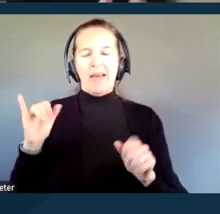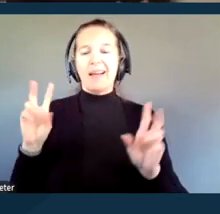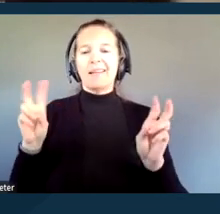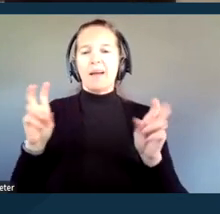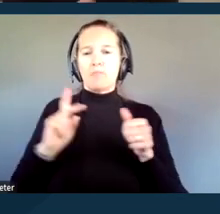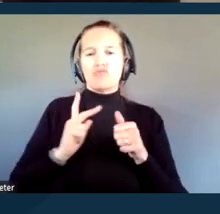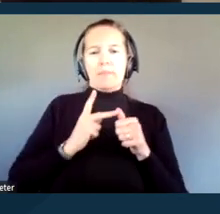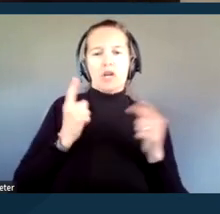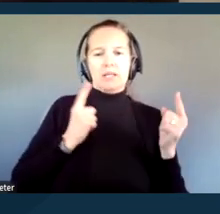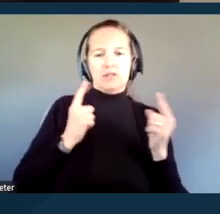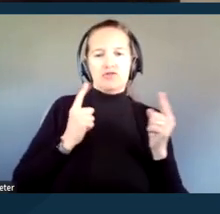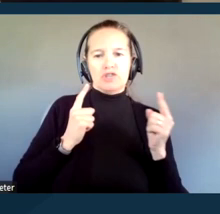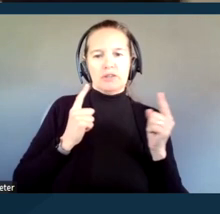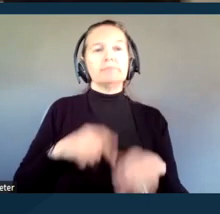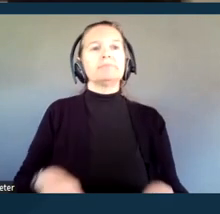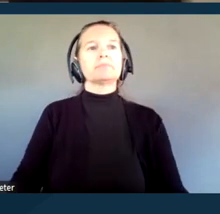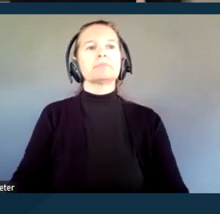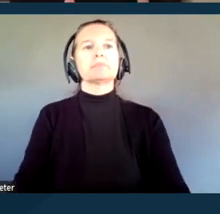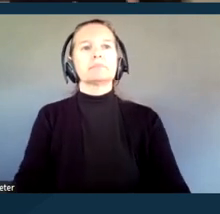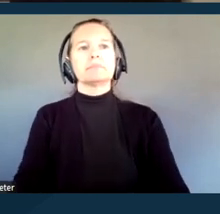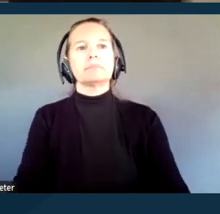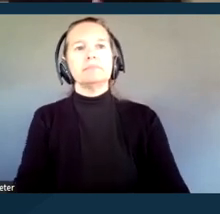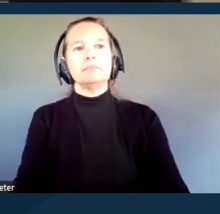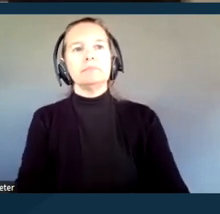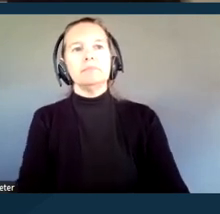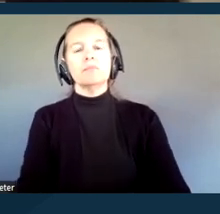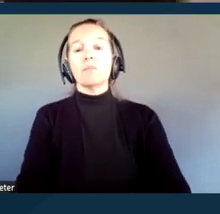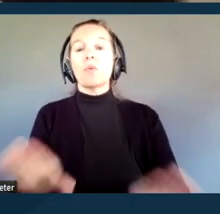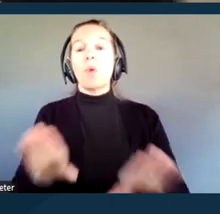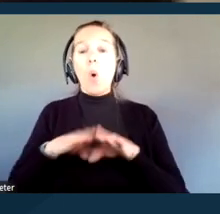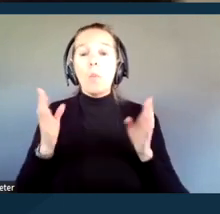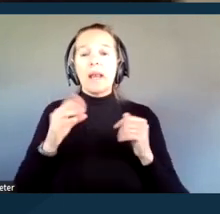Open and closed captioning, including real-time captioning.